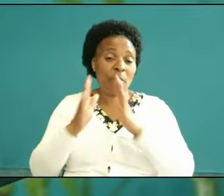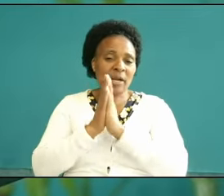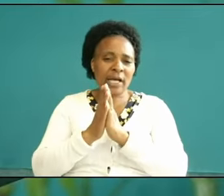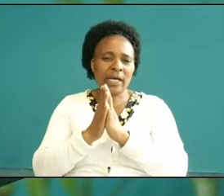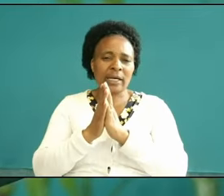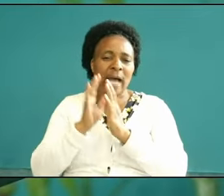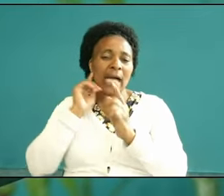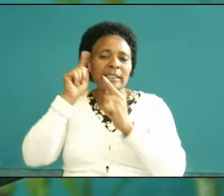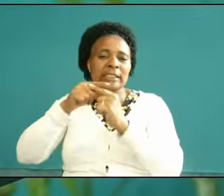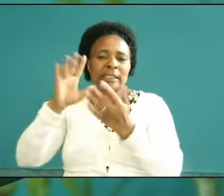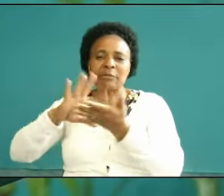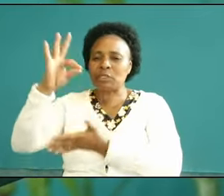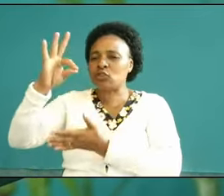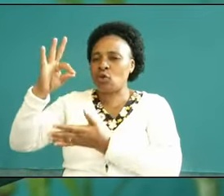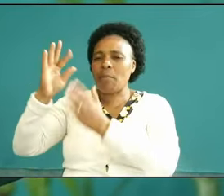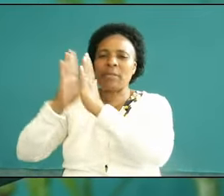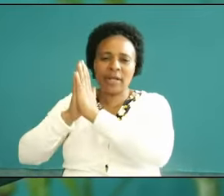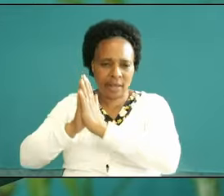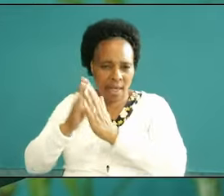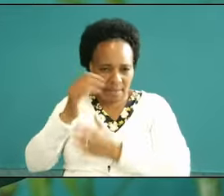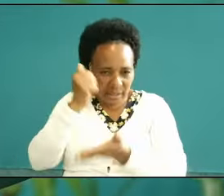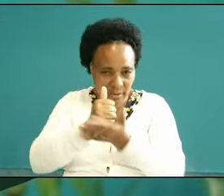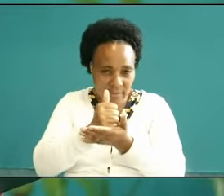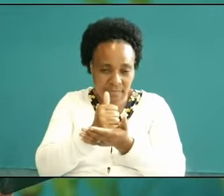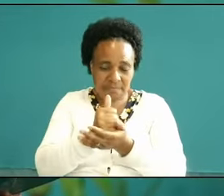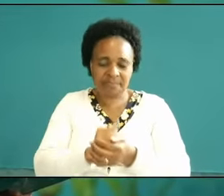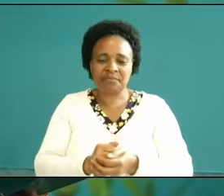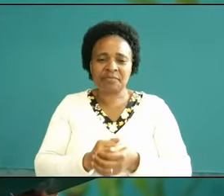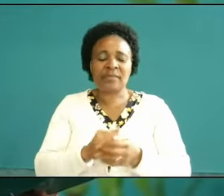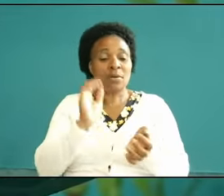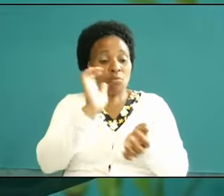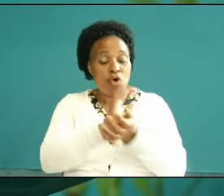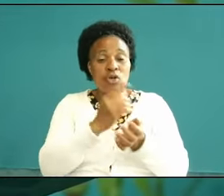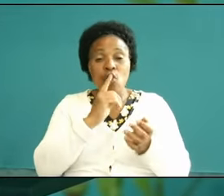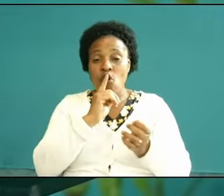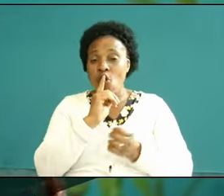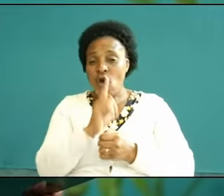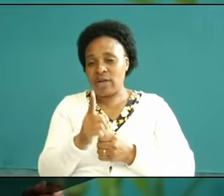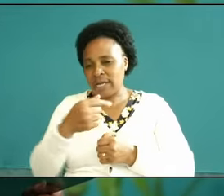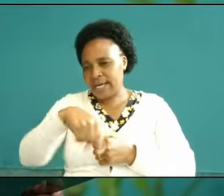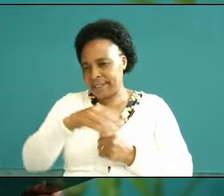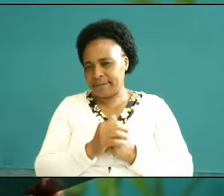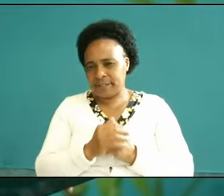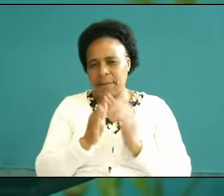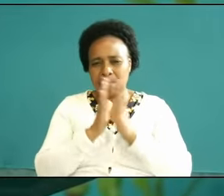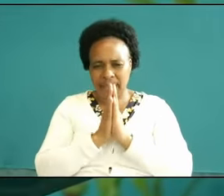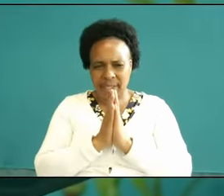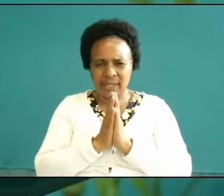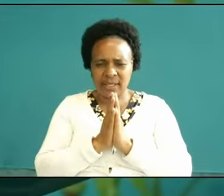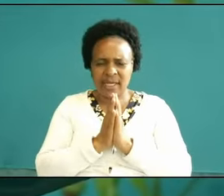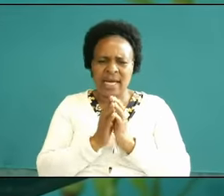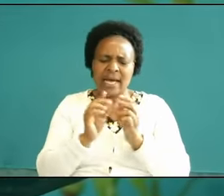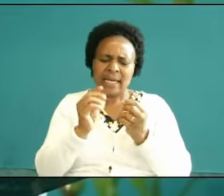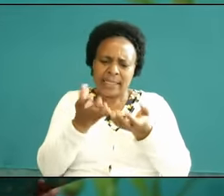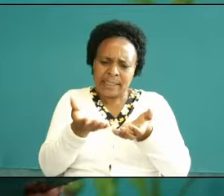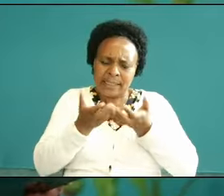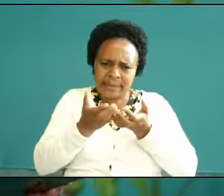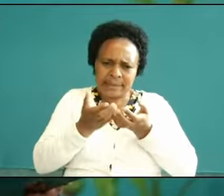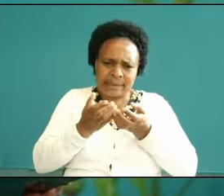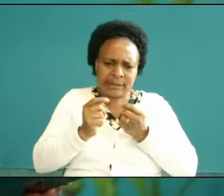can somebody say Amen Paul says that where we need to go praying in the spirit means transposing your